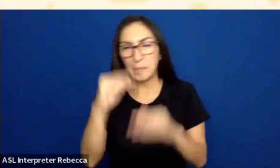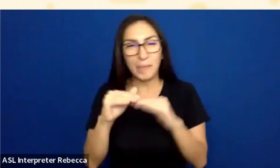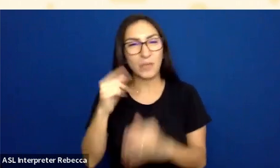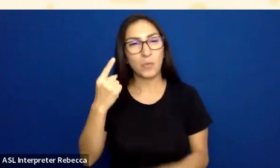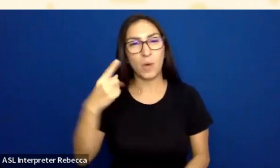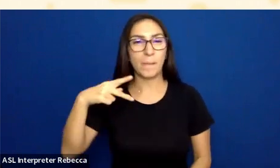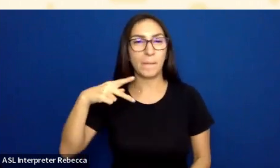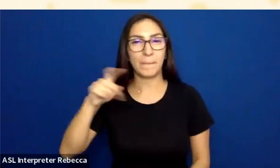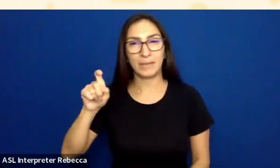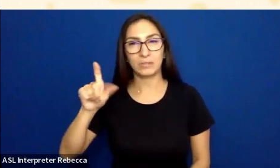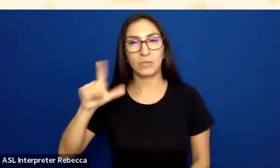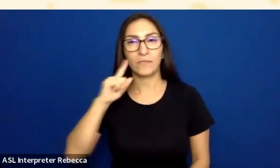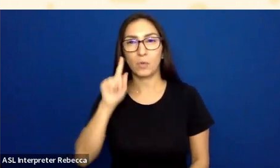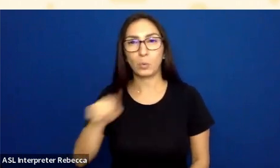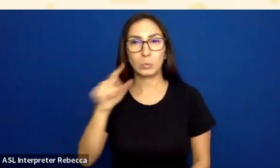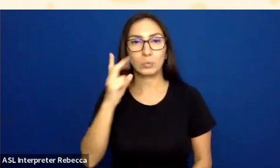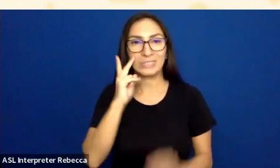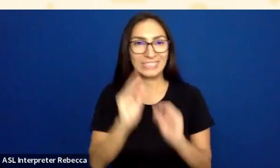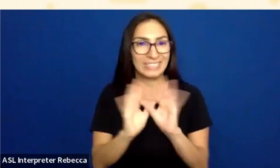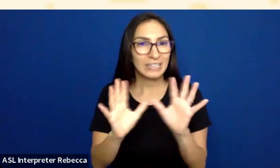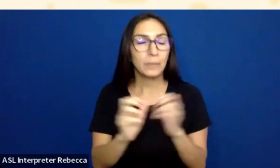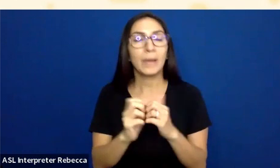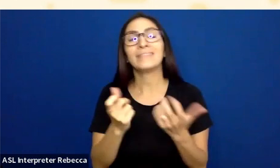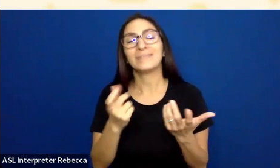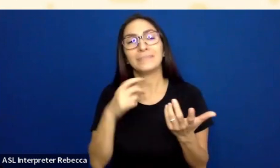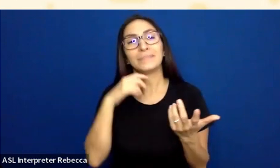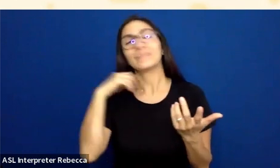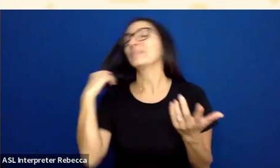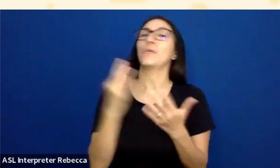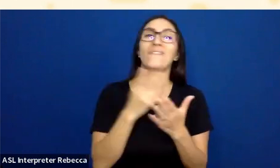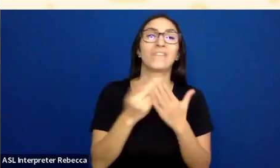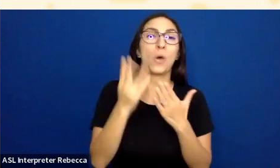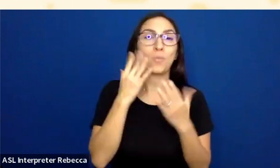But it would also fail just because the indication is so small that it might be hard to perceive.